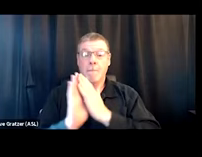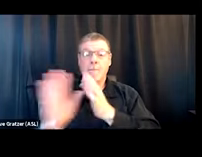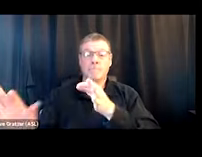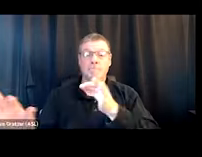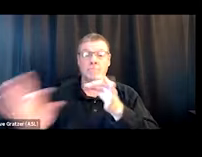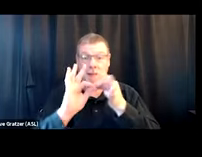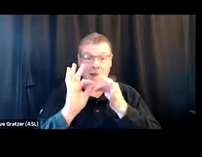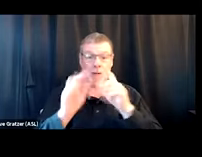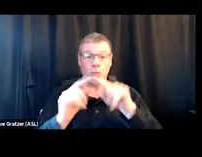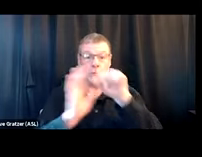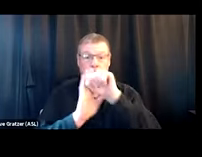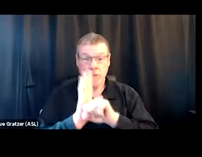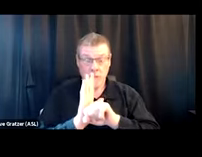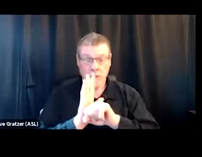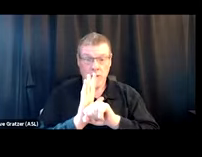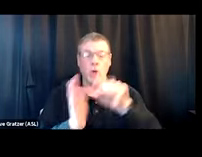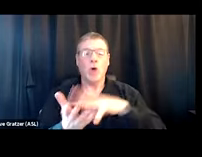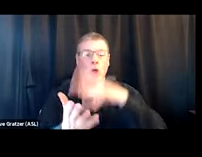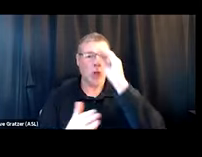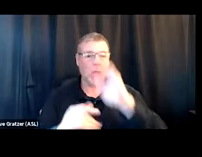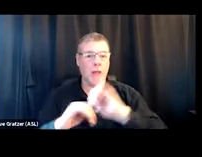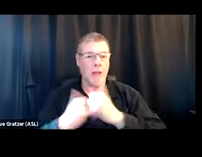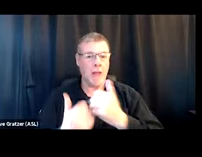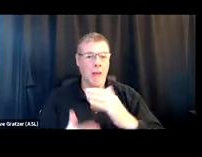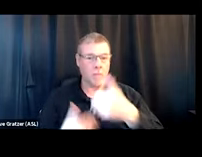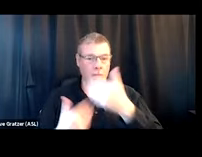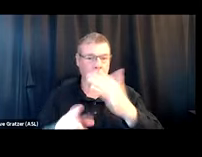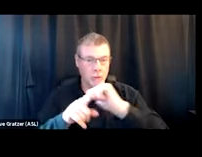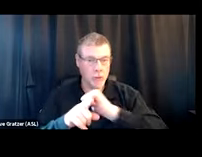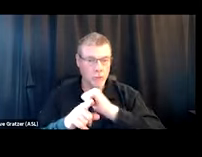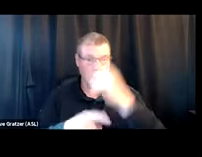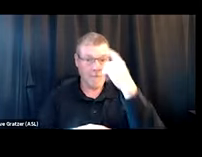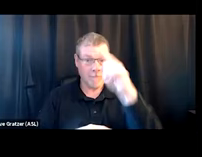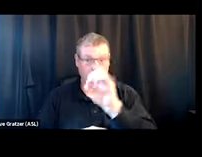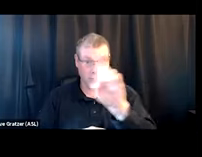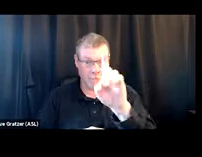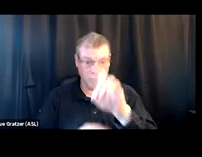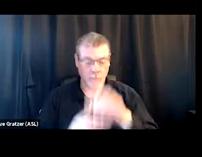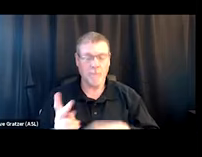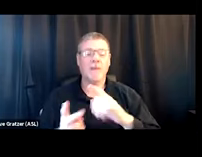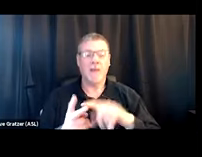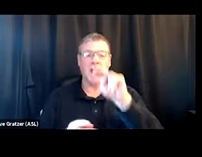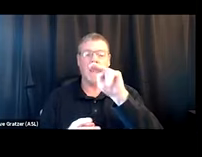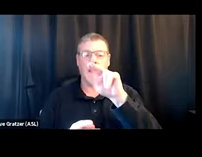you learn how to provide an overdose response training, and you can get Narcan through the state for free